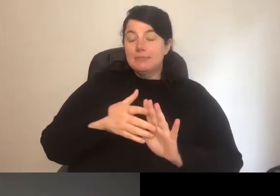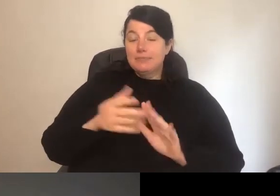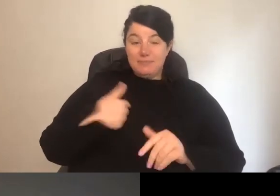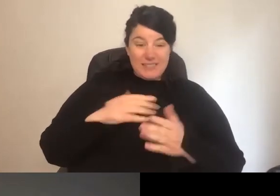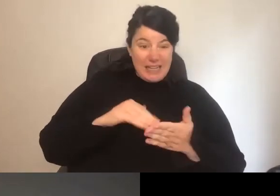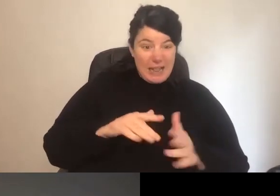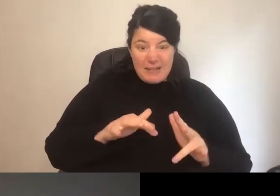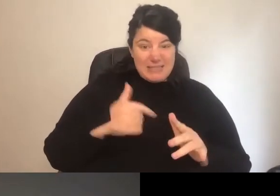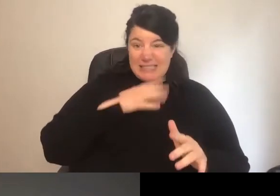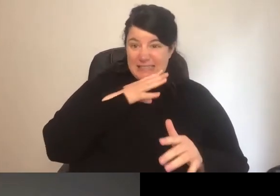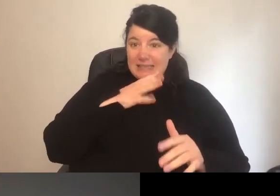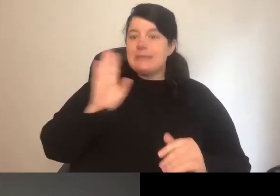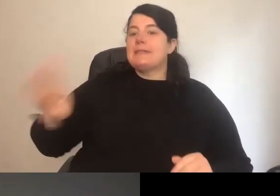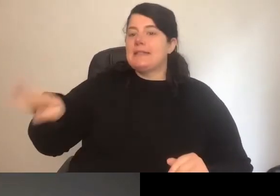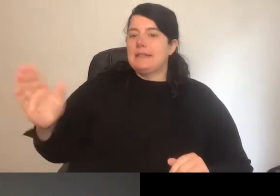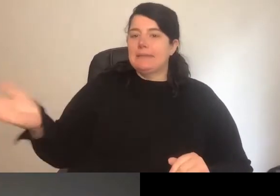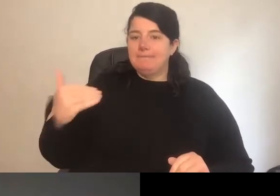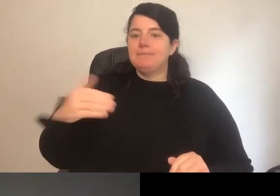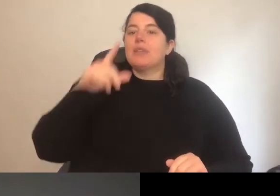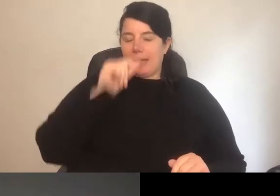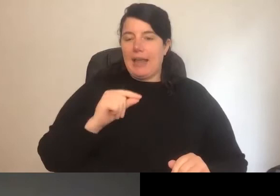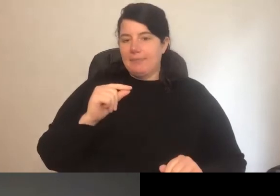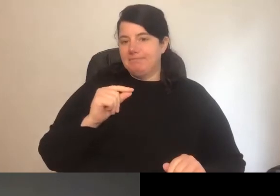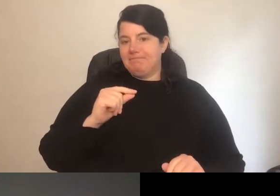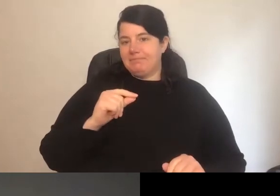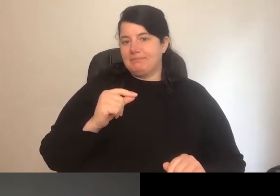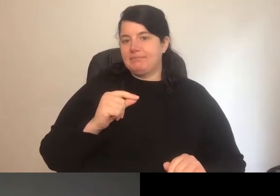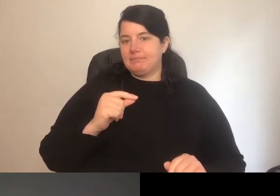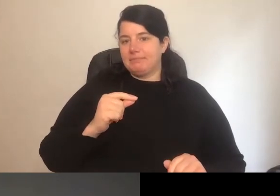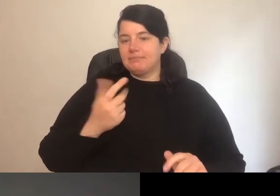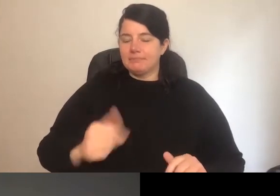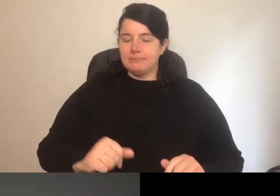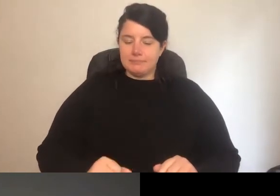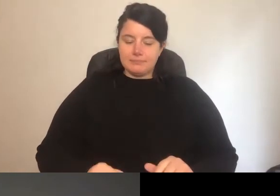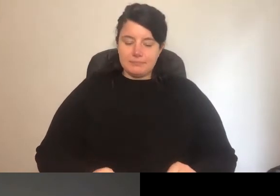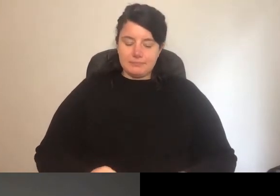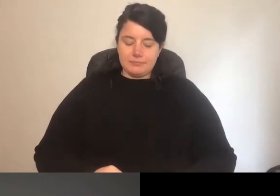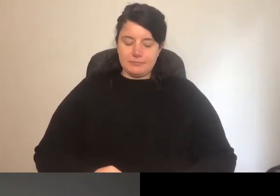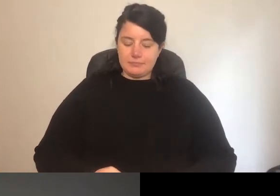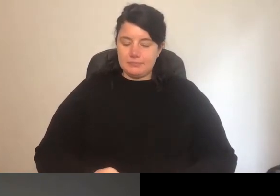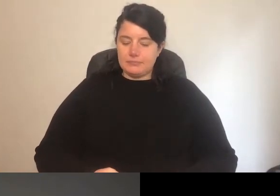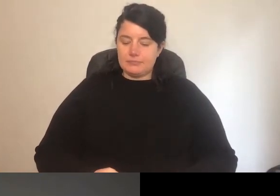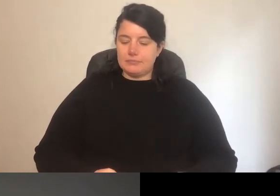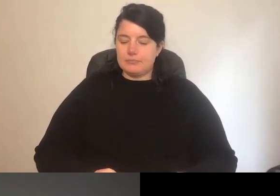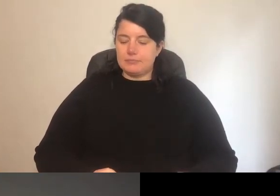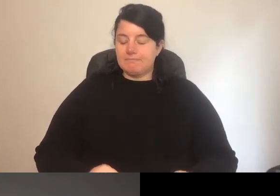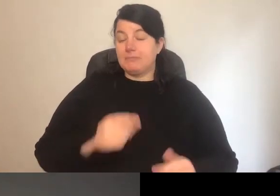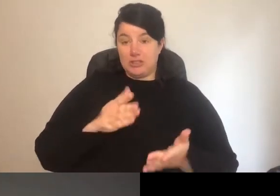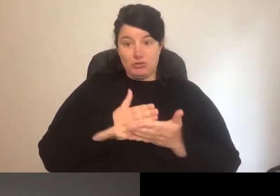shoulder in a way that they - it's harder to do outside of an office environment. That's really great.